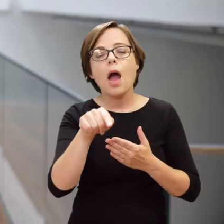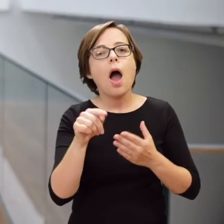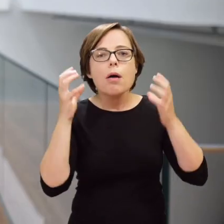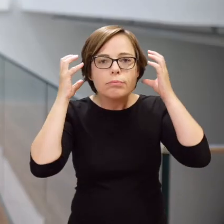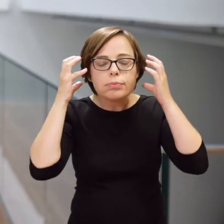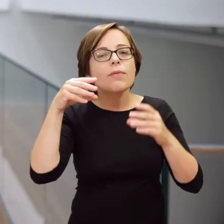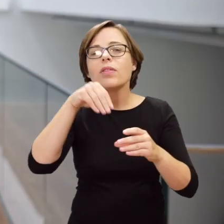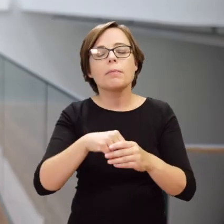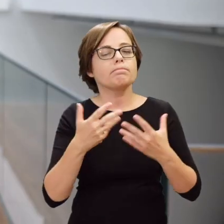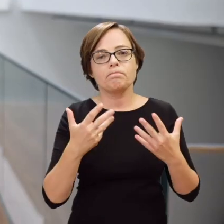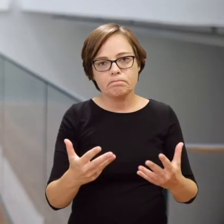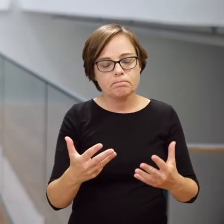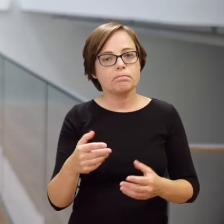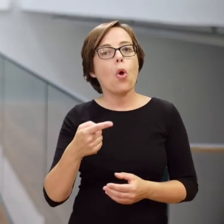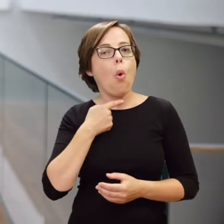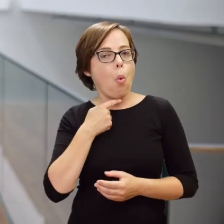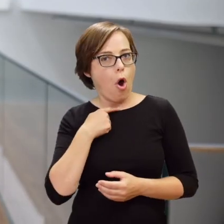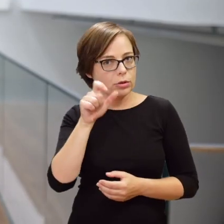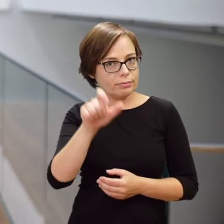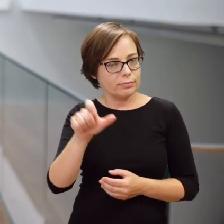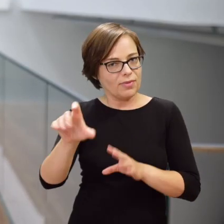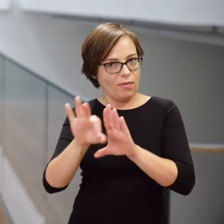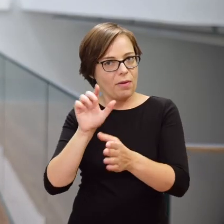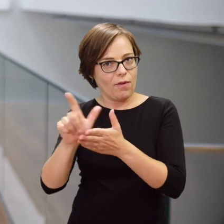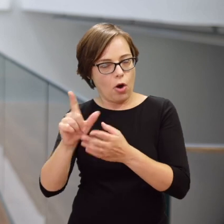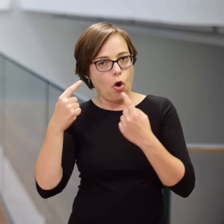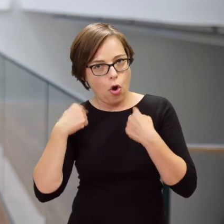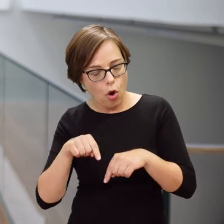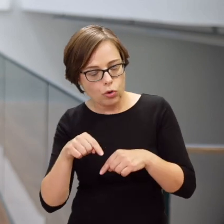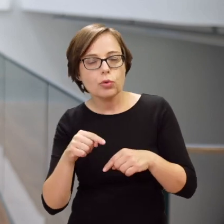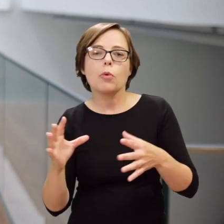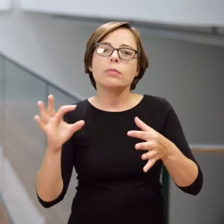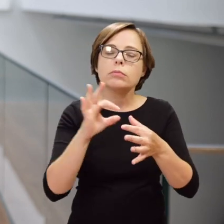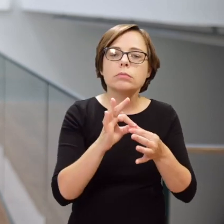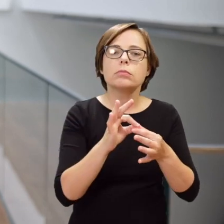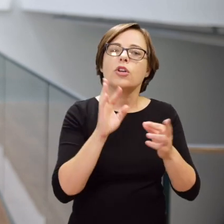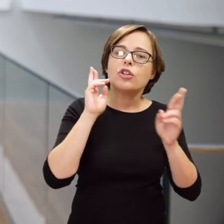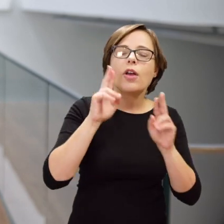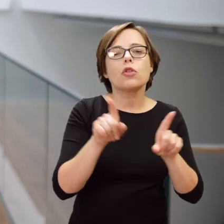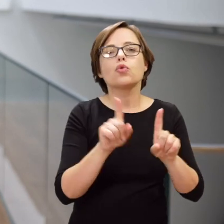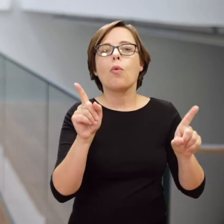The soundscape is a combination of our protagonists’ voices and